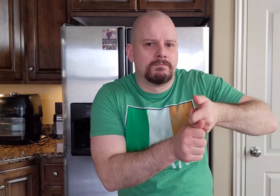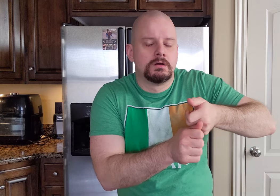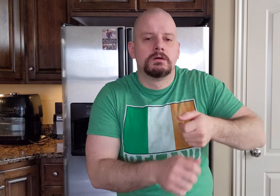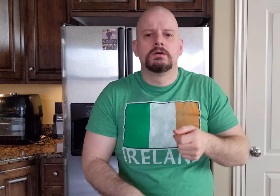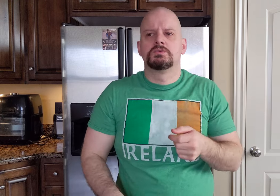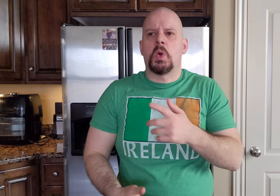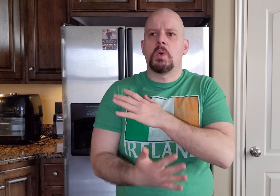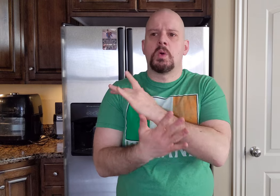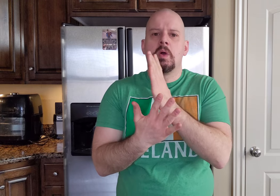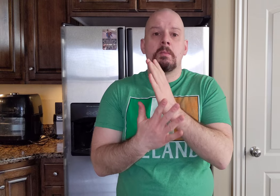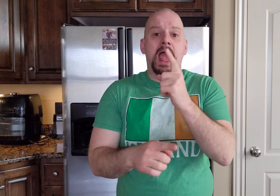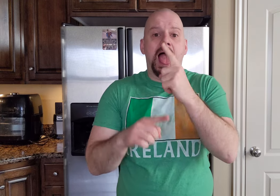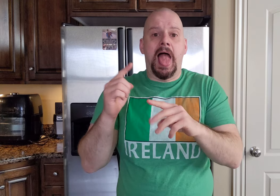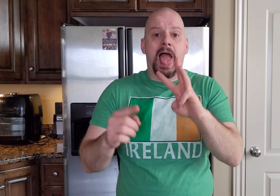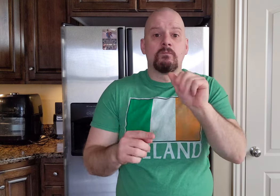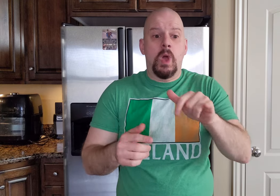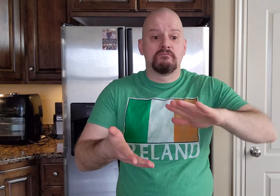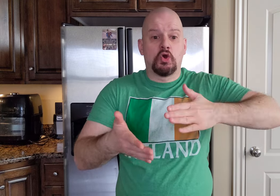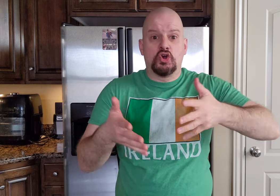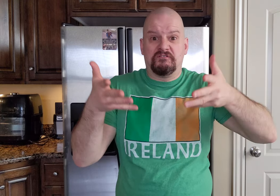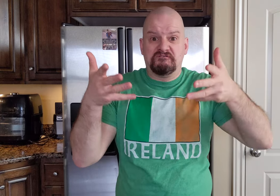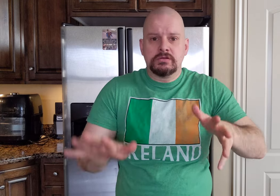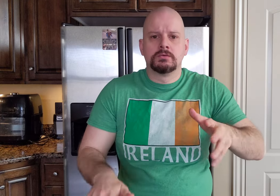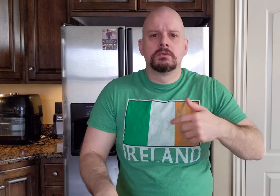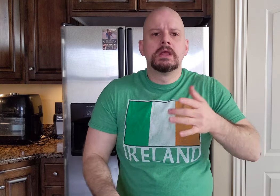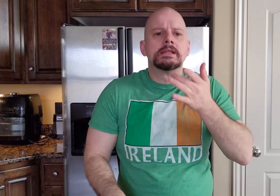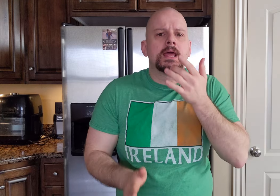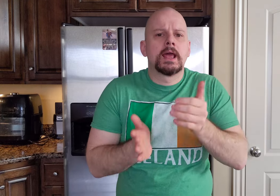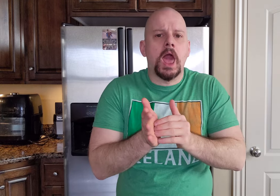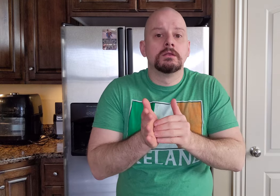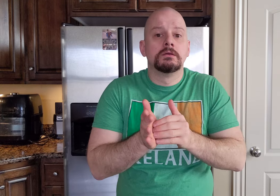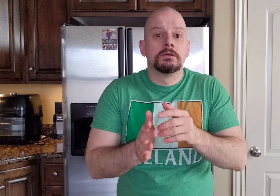During the halfway cooking, you taste it again